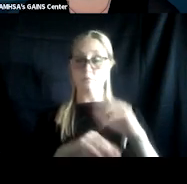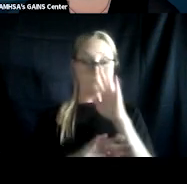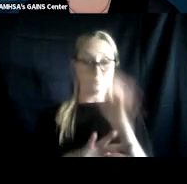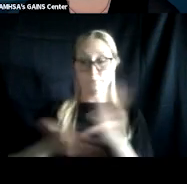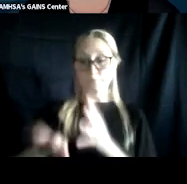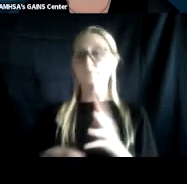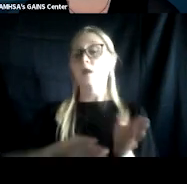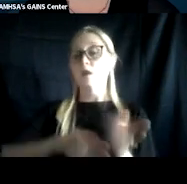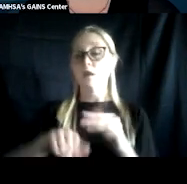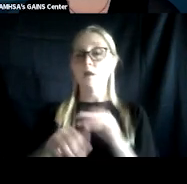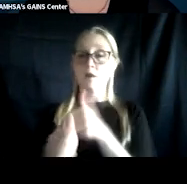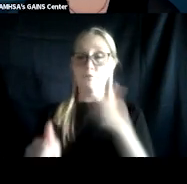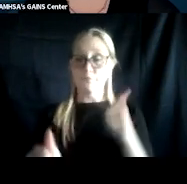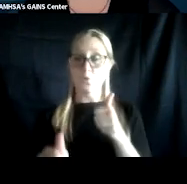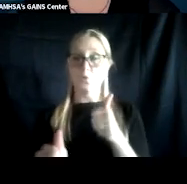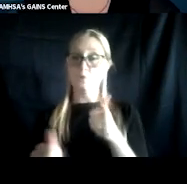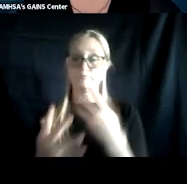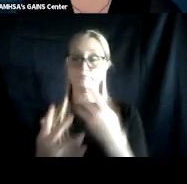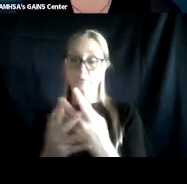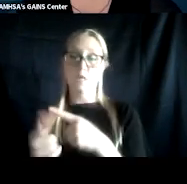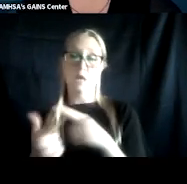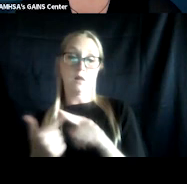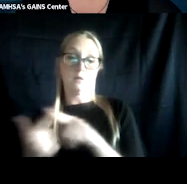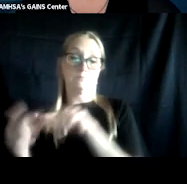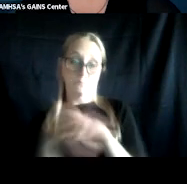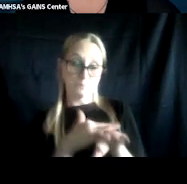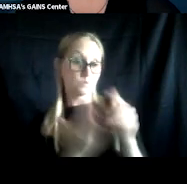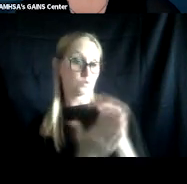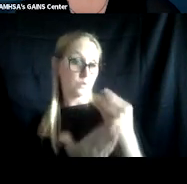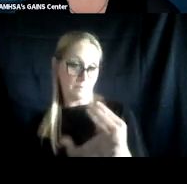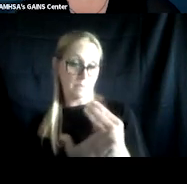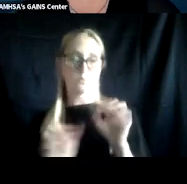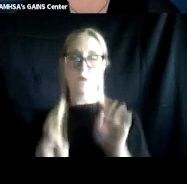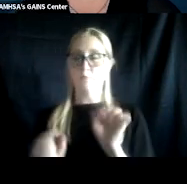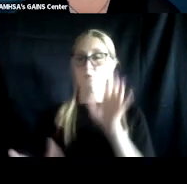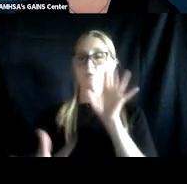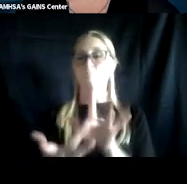Veterans Treatment Court connect these men and women to the benefits and treatment they have earned.